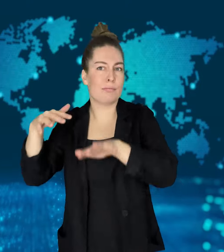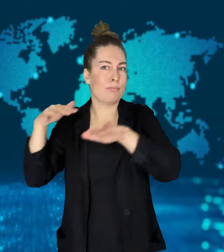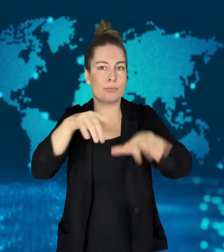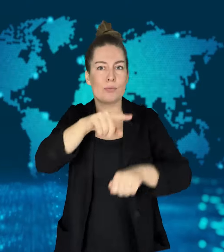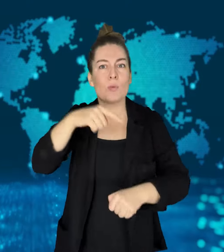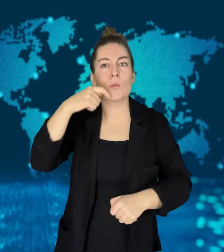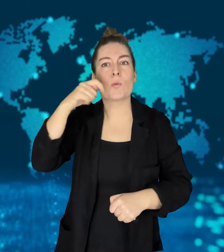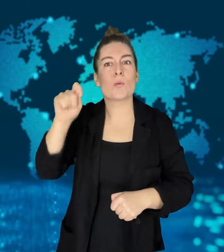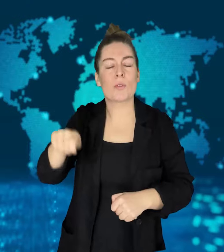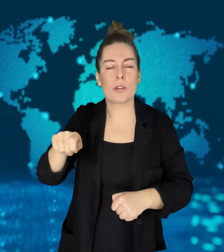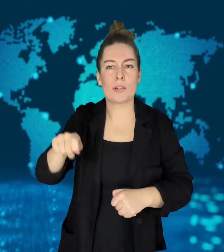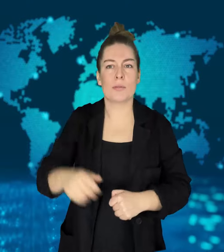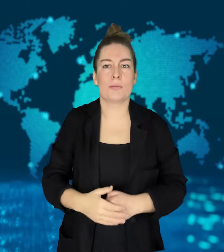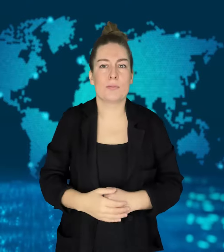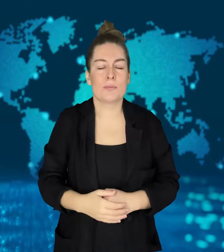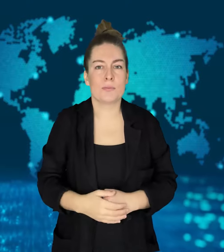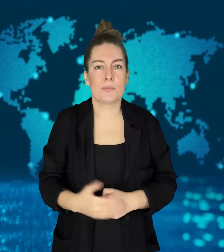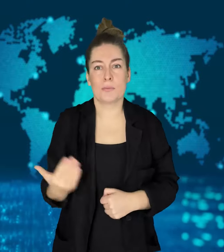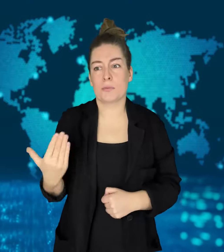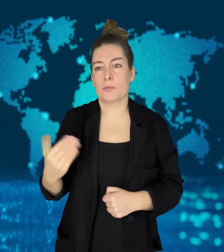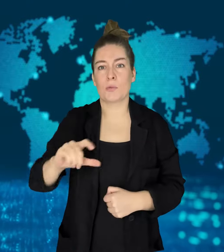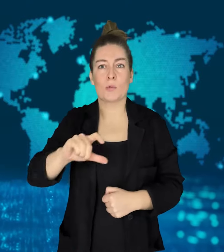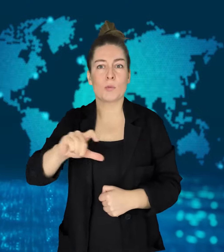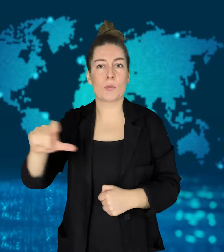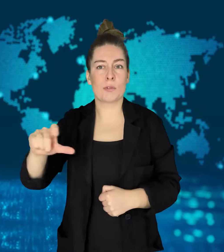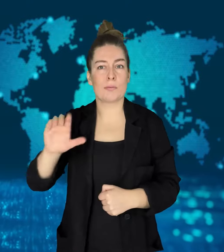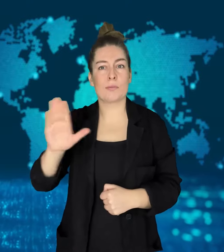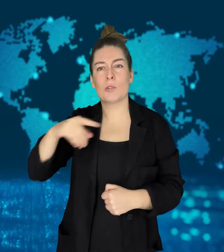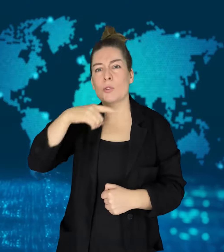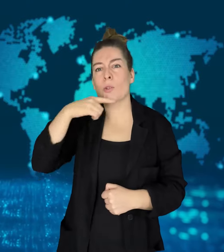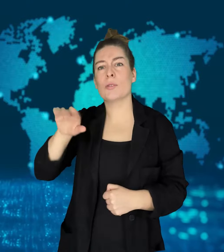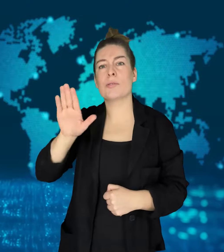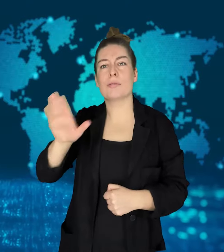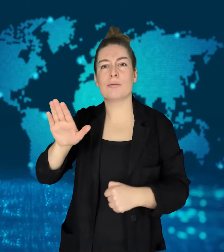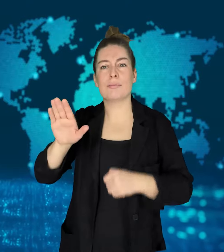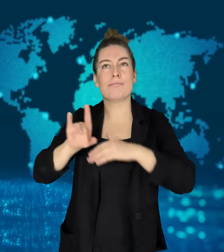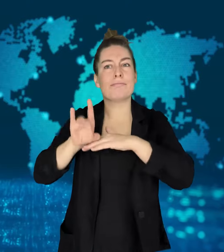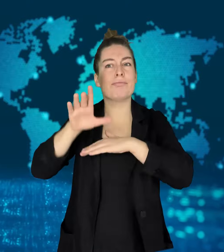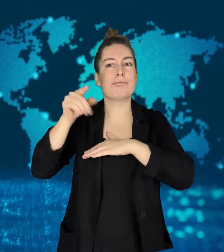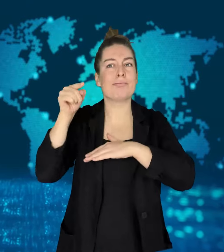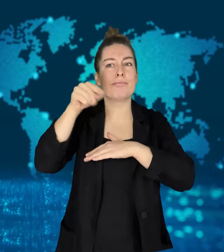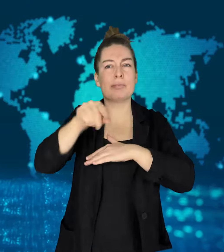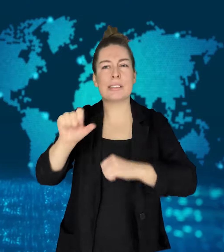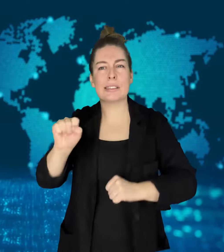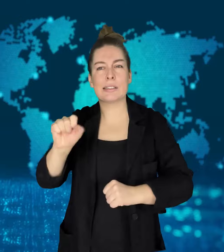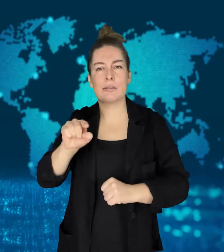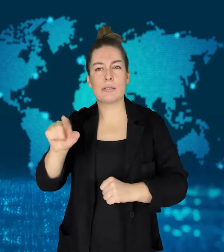Russian occupied territory in Ukraine killing at least 11 people,